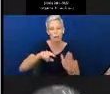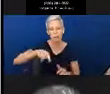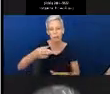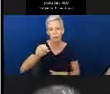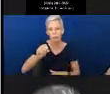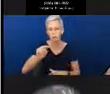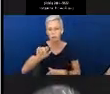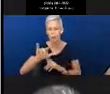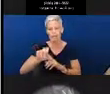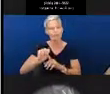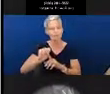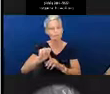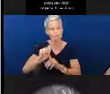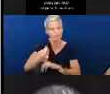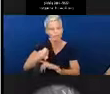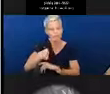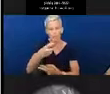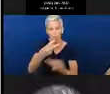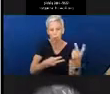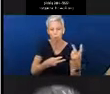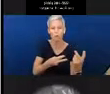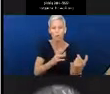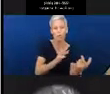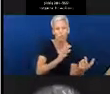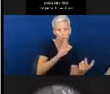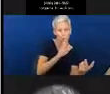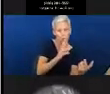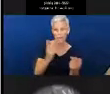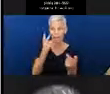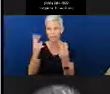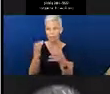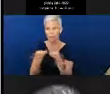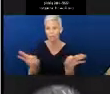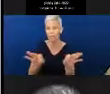in both spoken and visual languages. It's not isolated to those just using oral language.